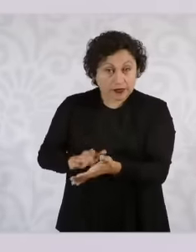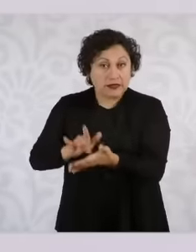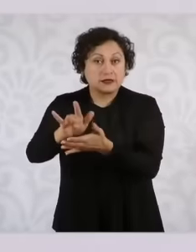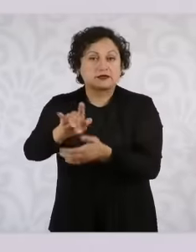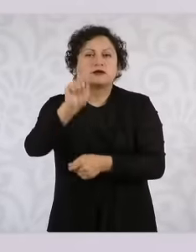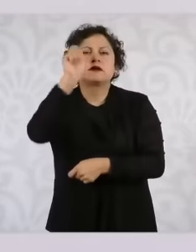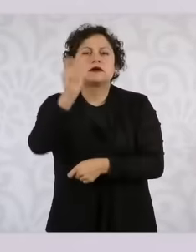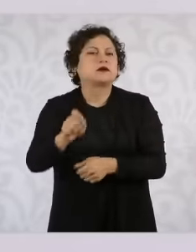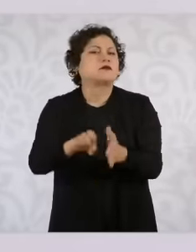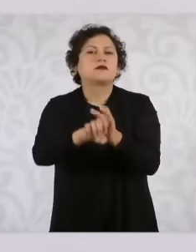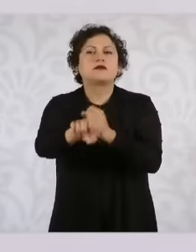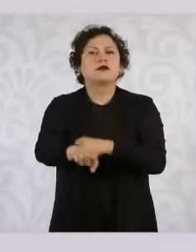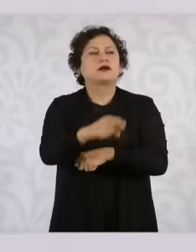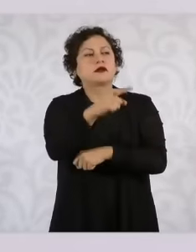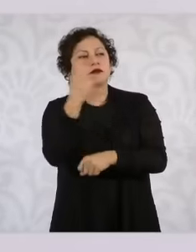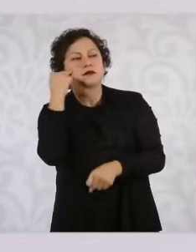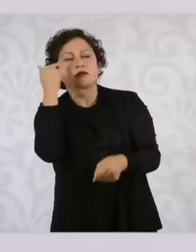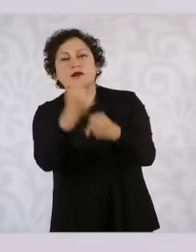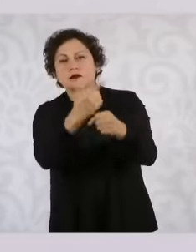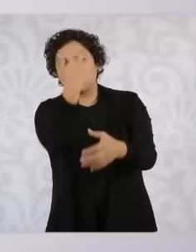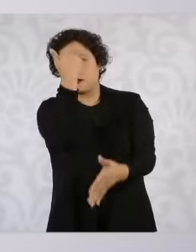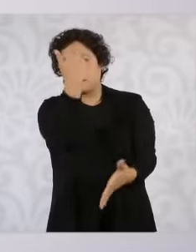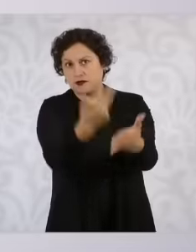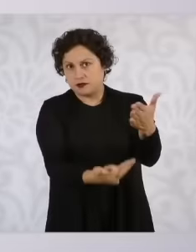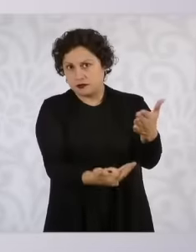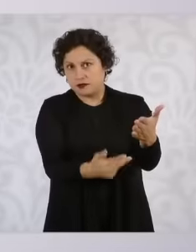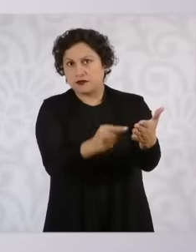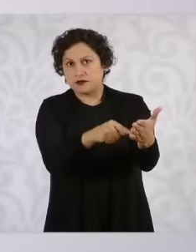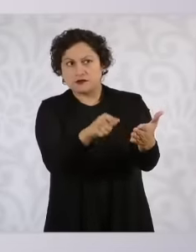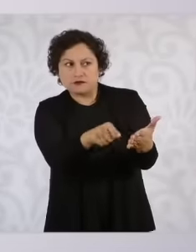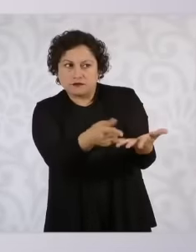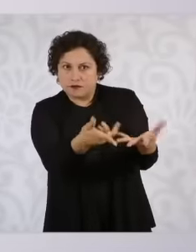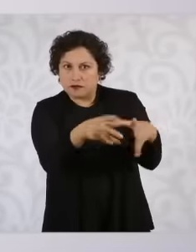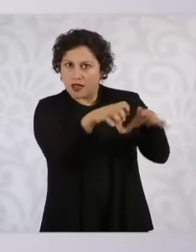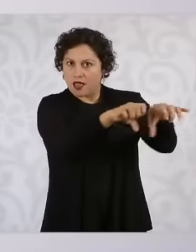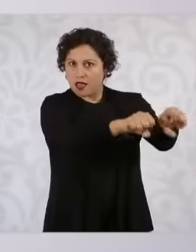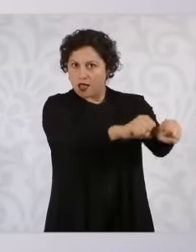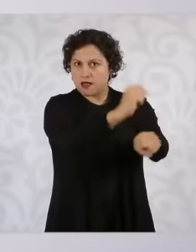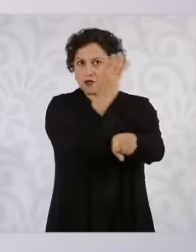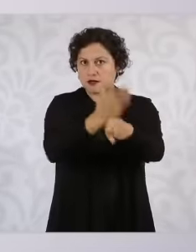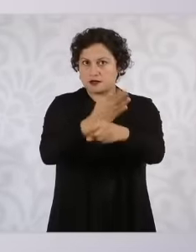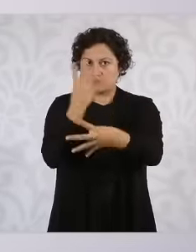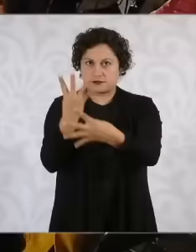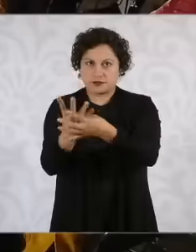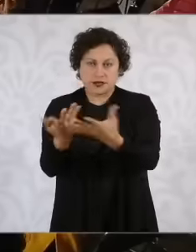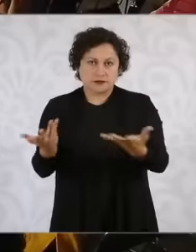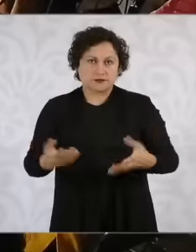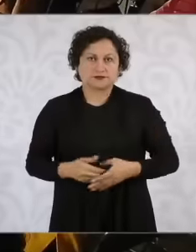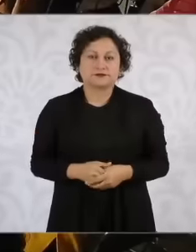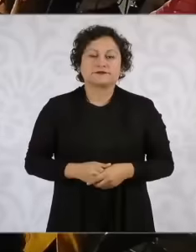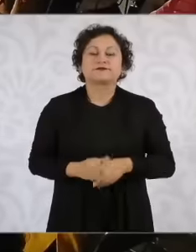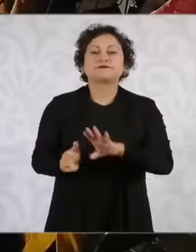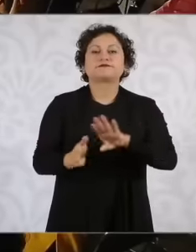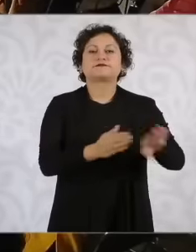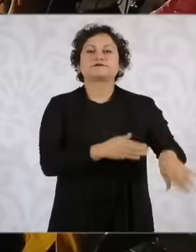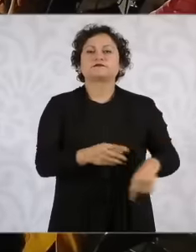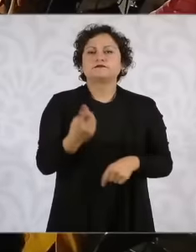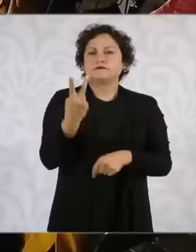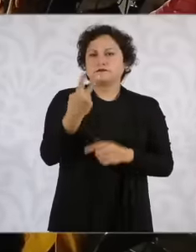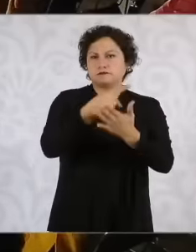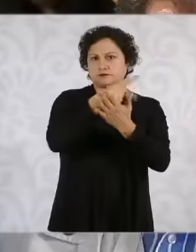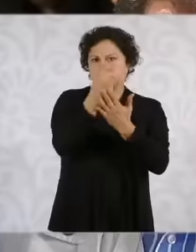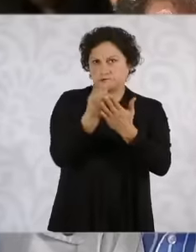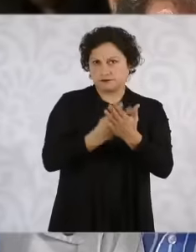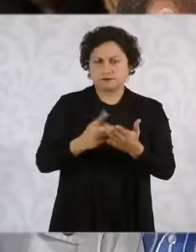a crime is committed, it is punished criminally and there are two programs that the president implemented, one